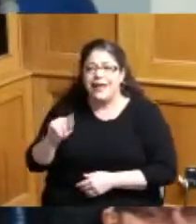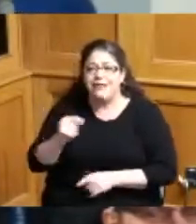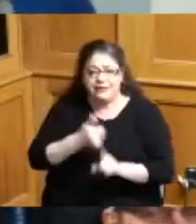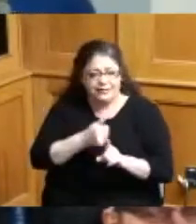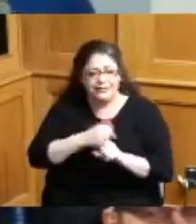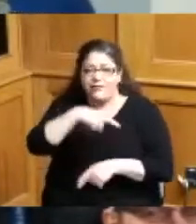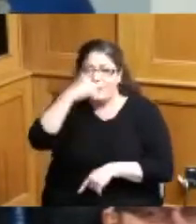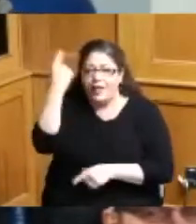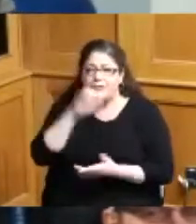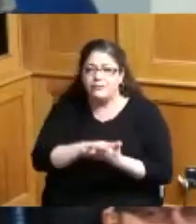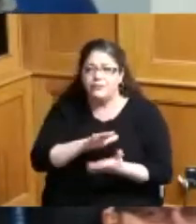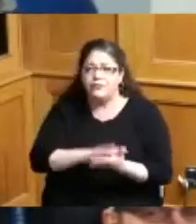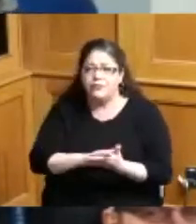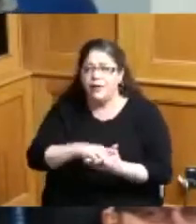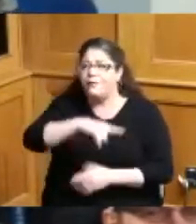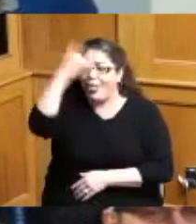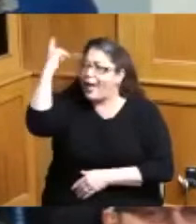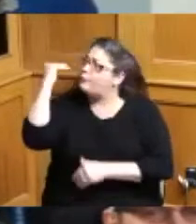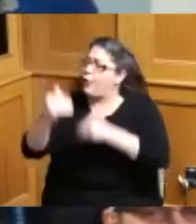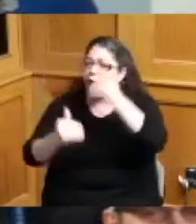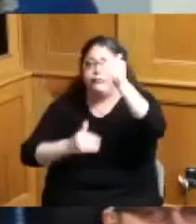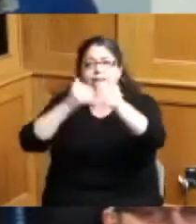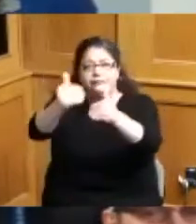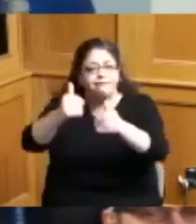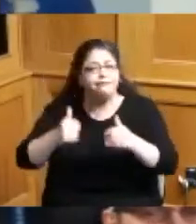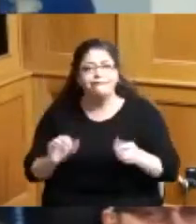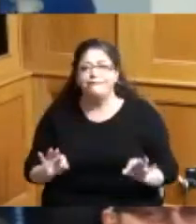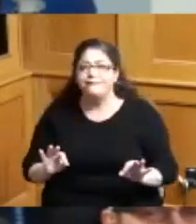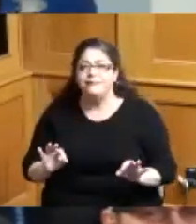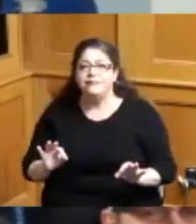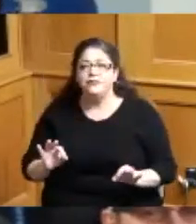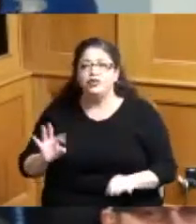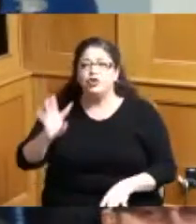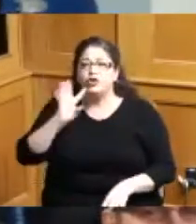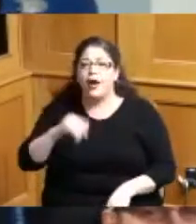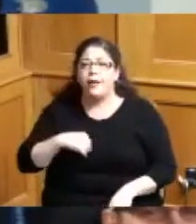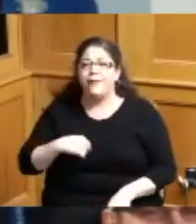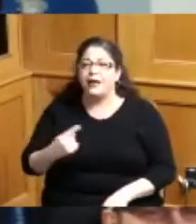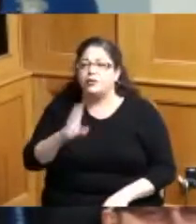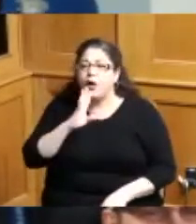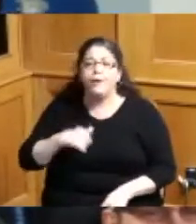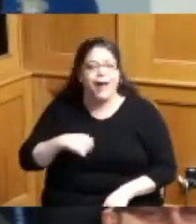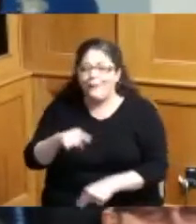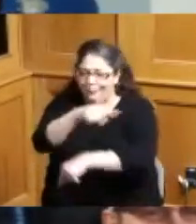down for black progress so when y'all see me you know don't talk to me about number black that's me